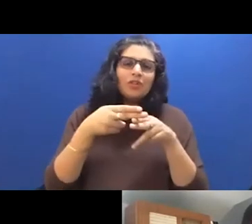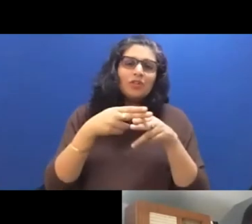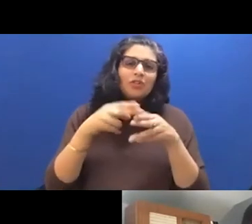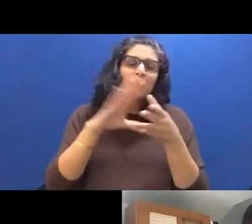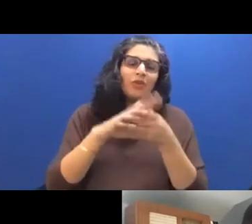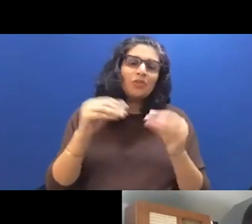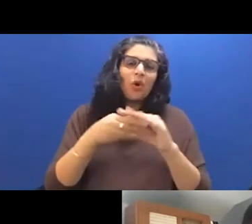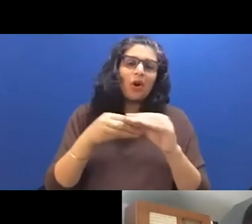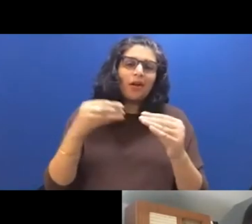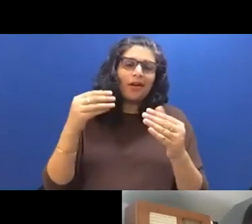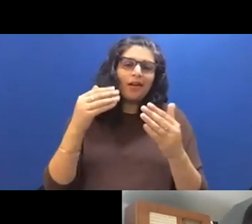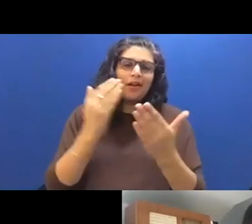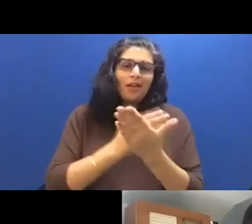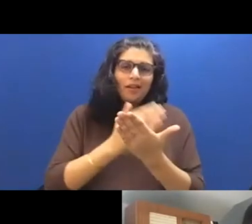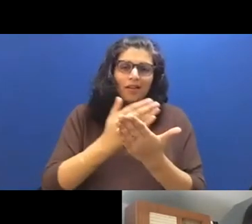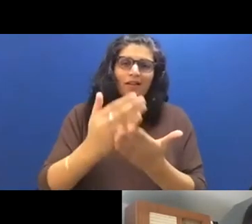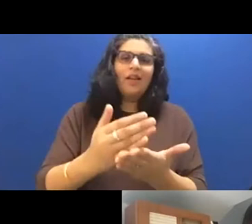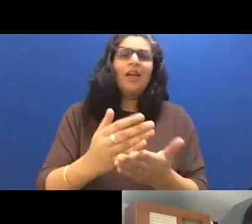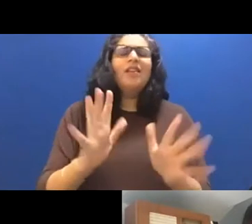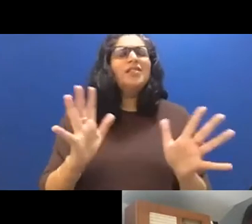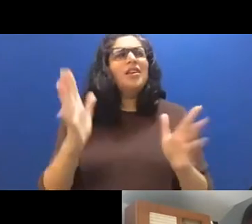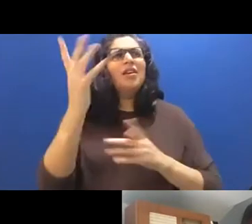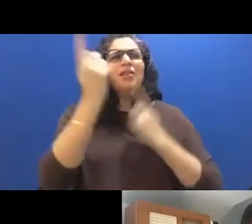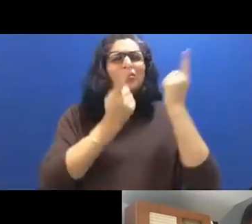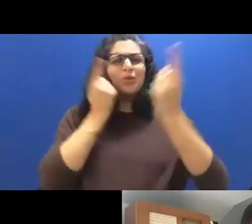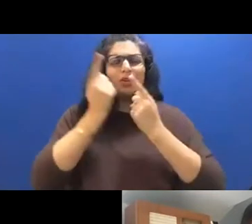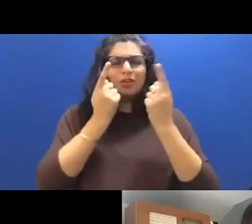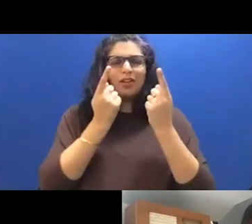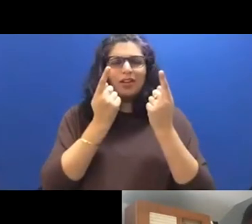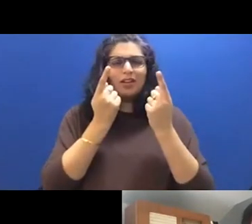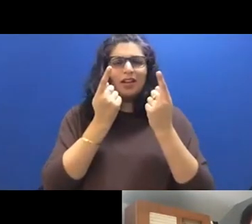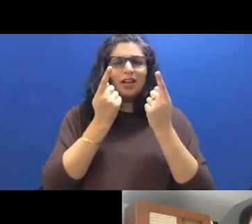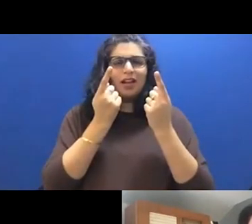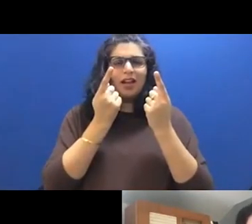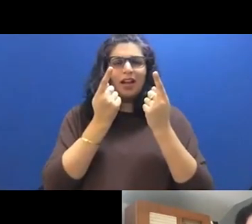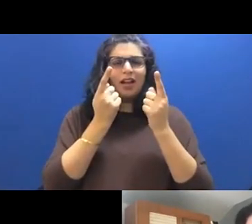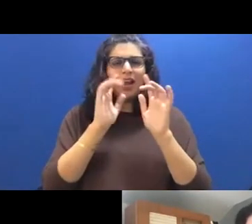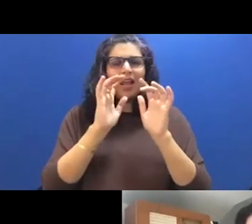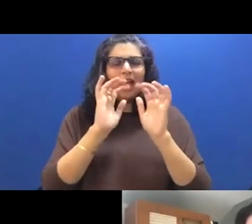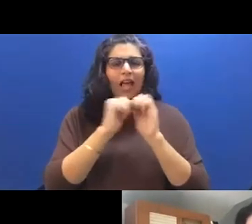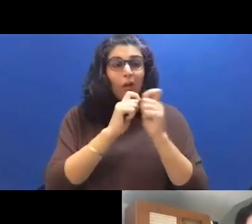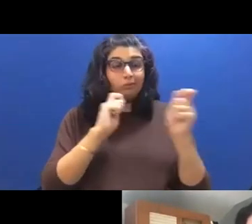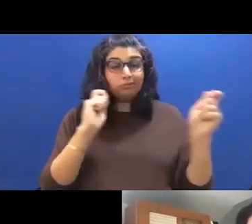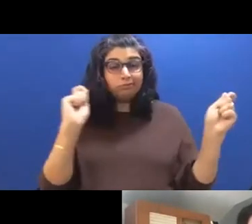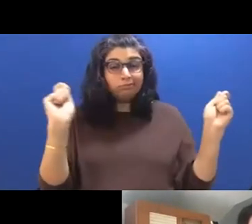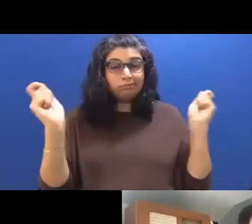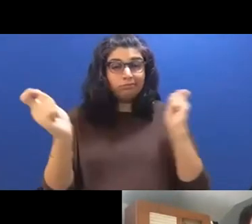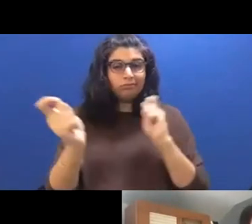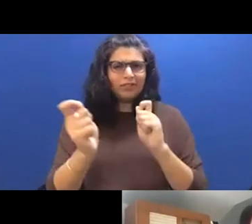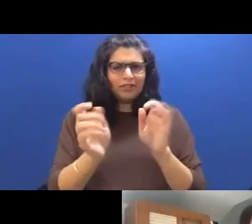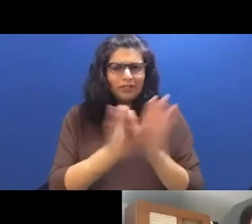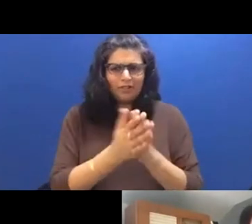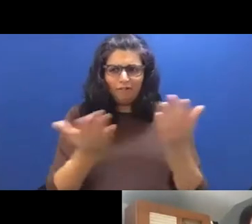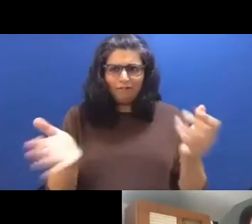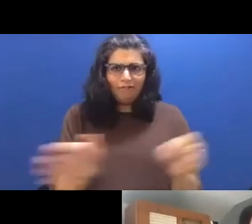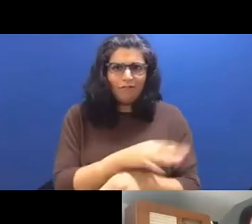And I was wondering if you could talk about how it evolved into a novel and how you went